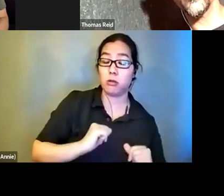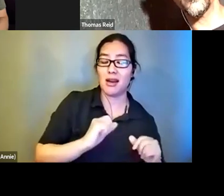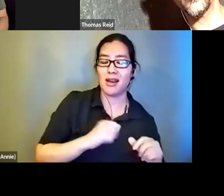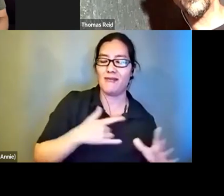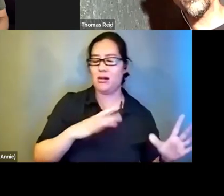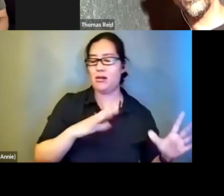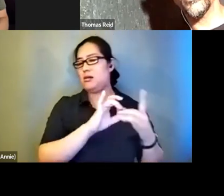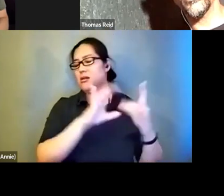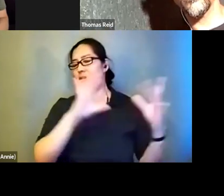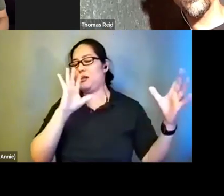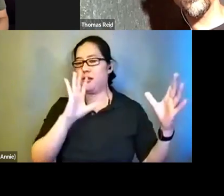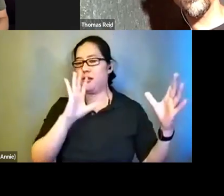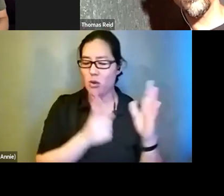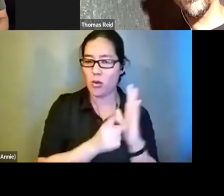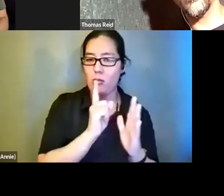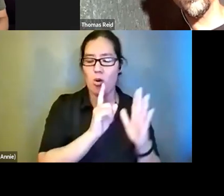for a moment to adjust to the new